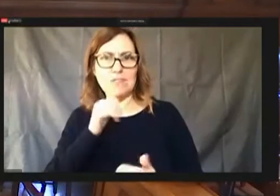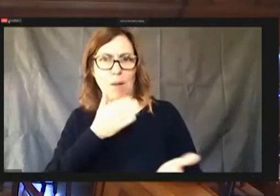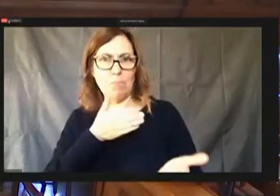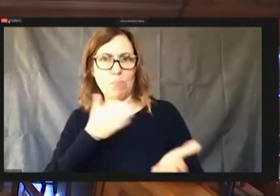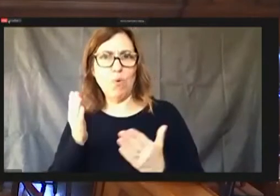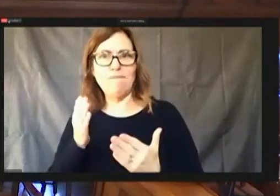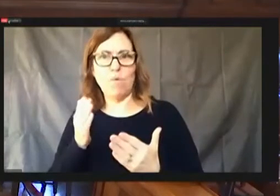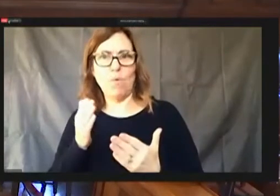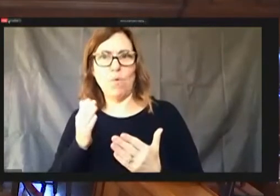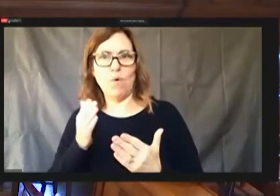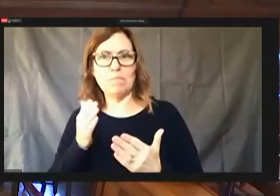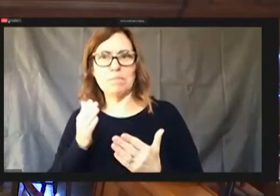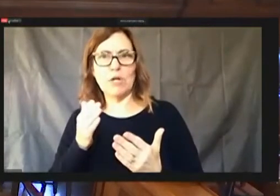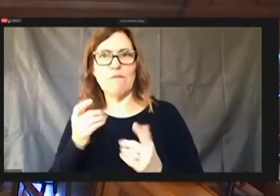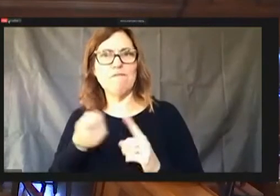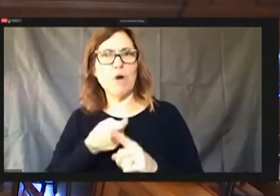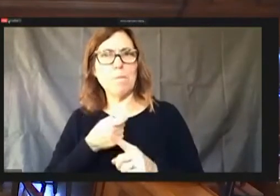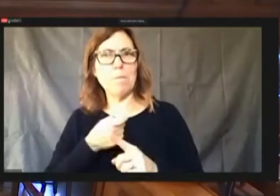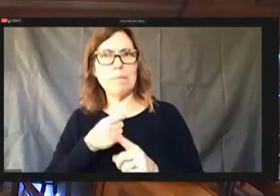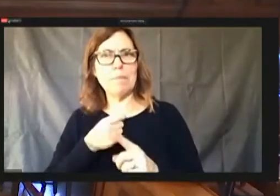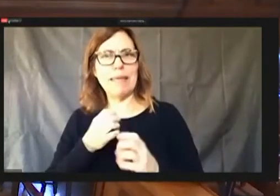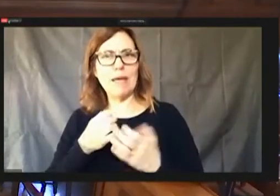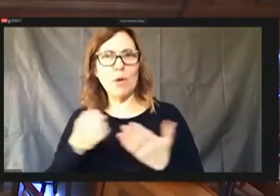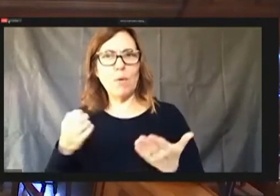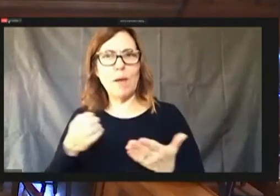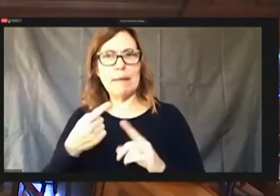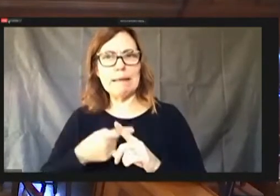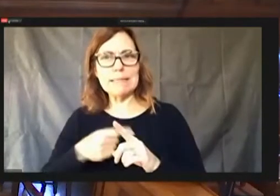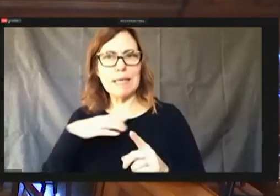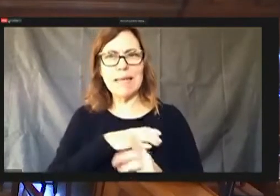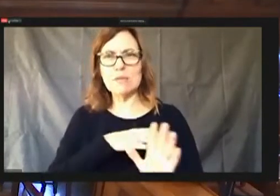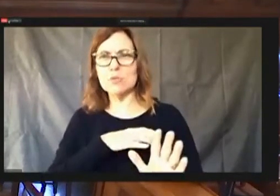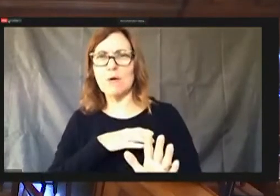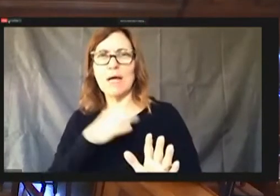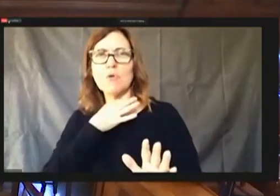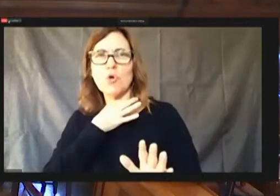just, I'm, I'm baffled by why ones okay and one's not, but I'll just say that I think